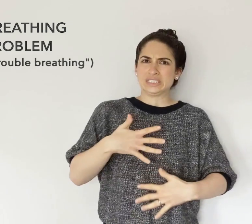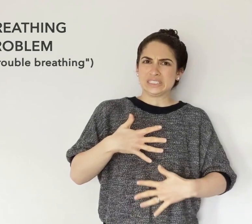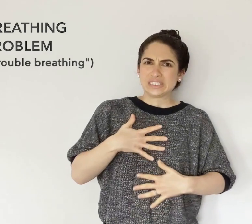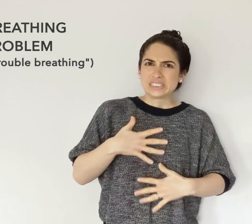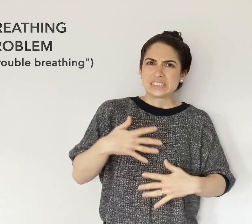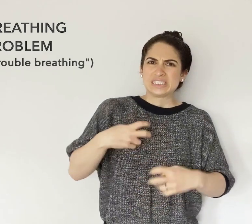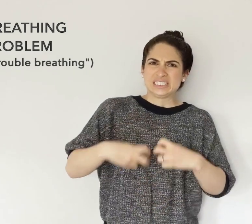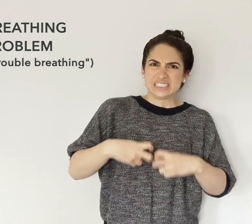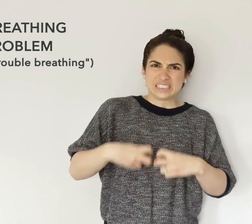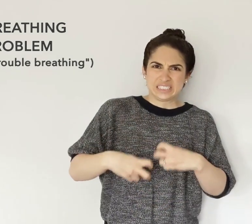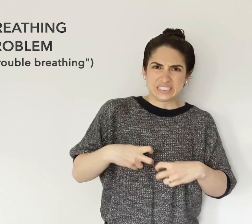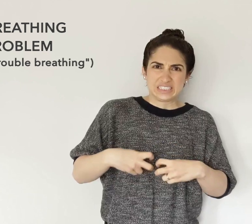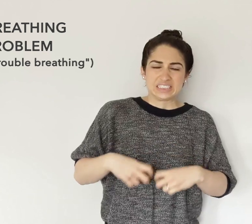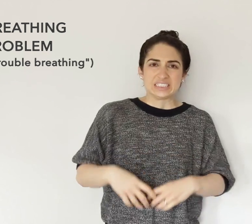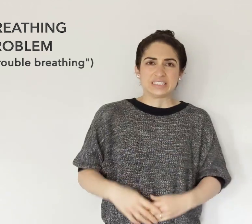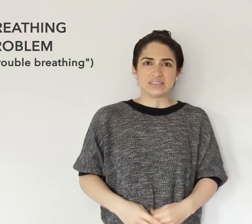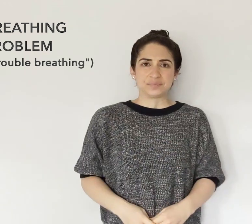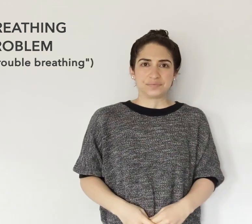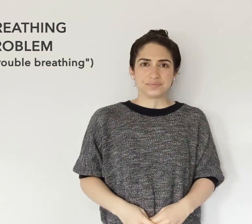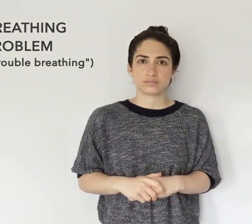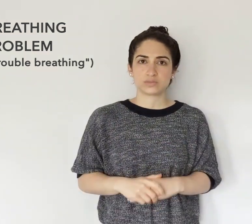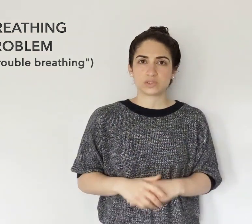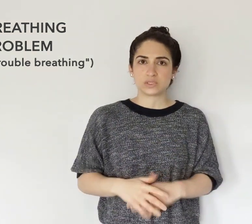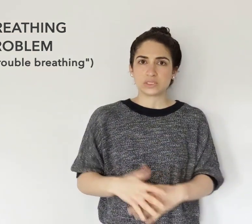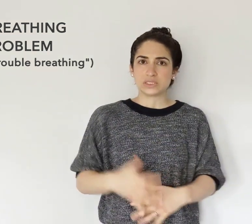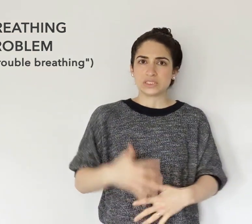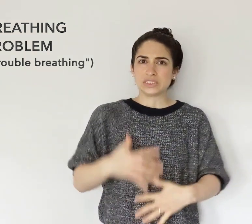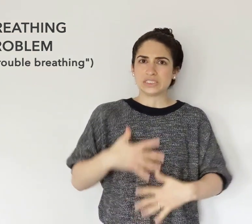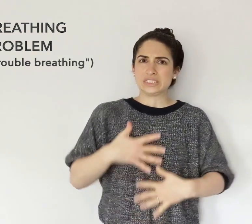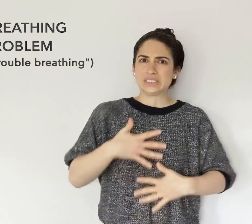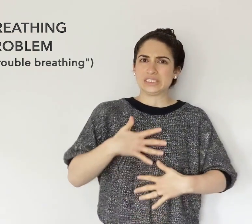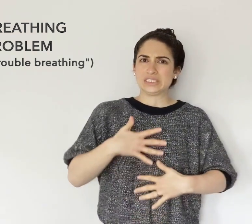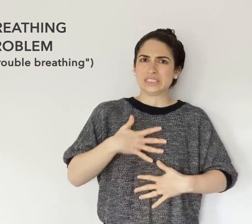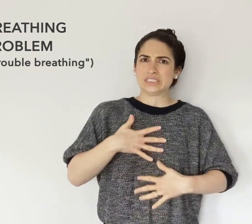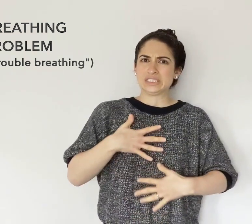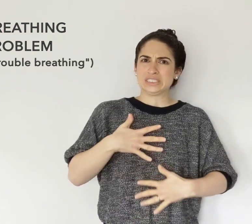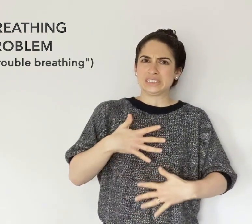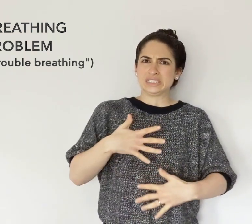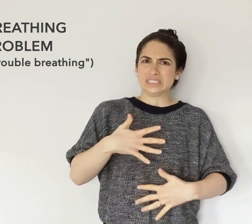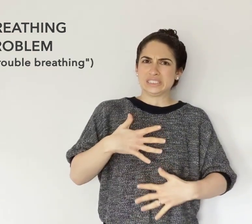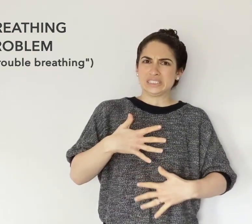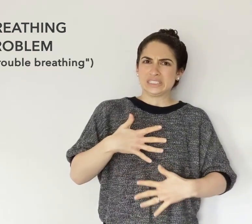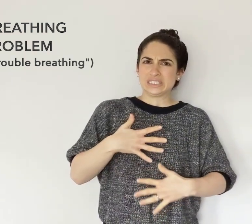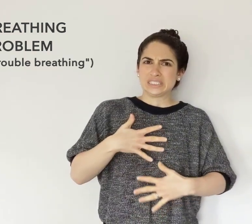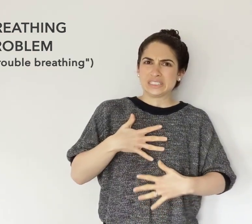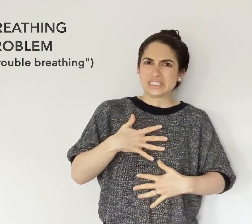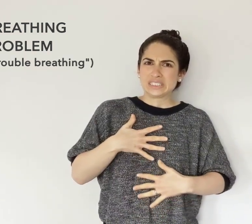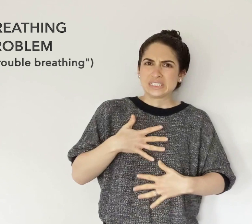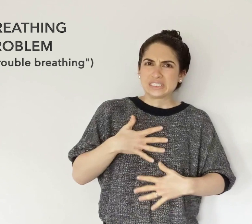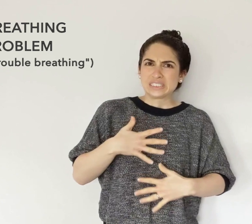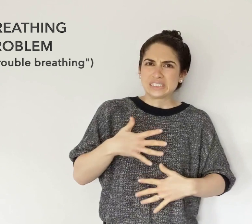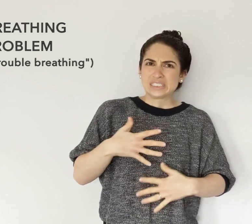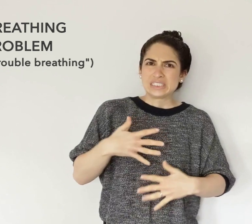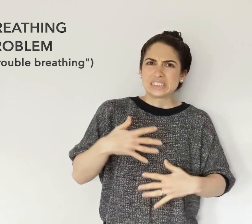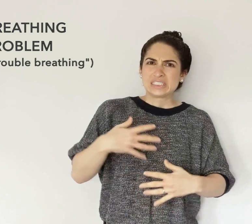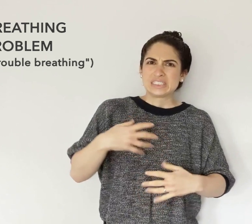BREATHING PROBLEM BREATHING